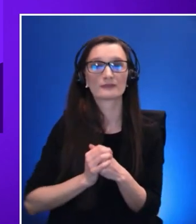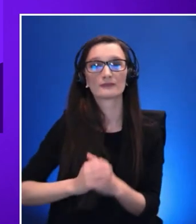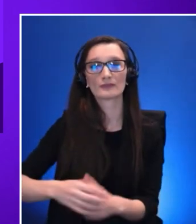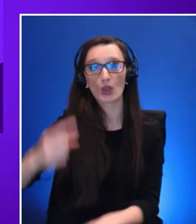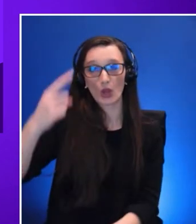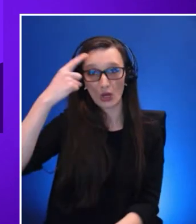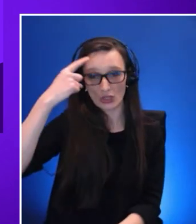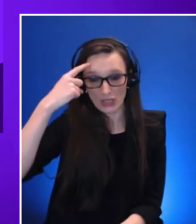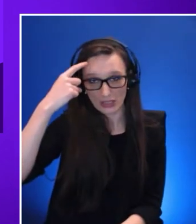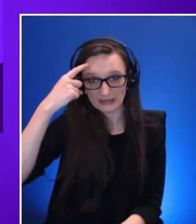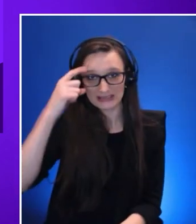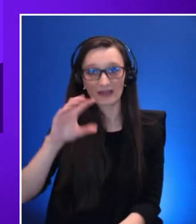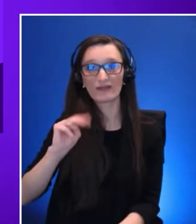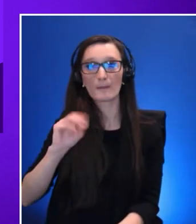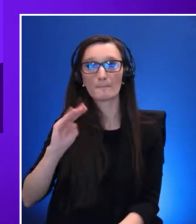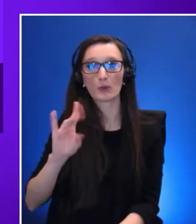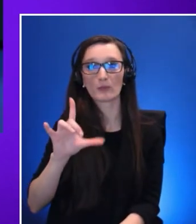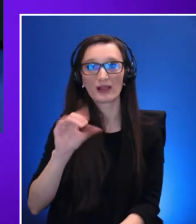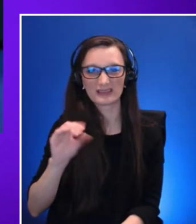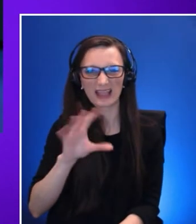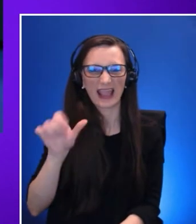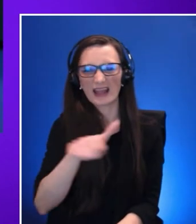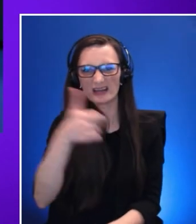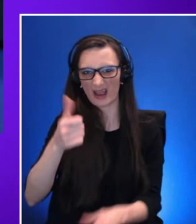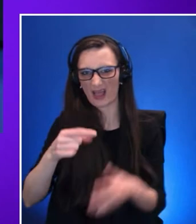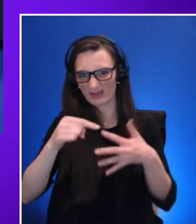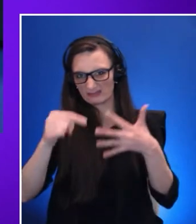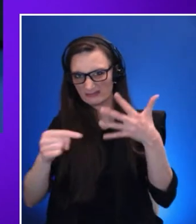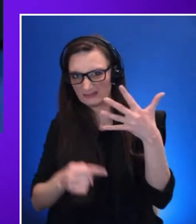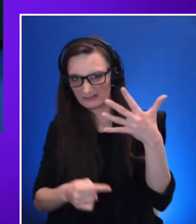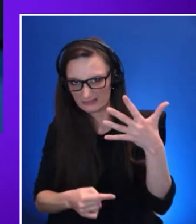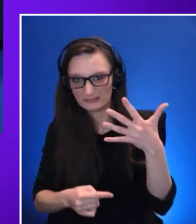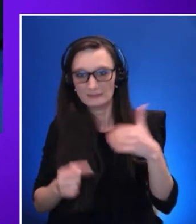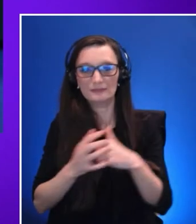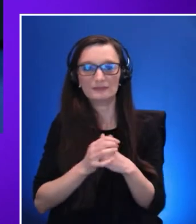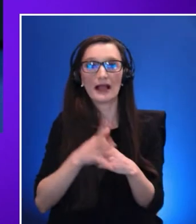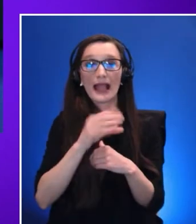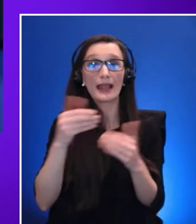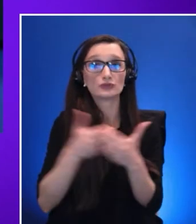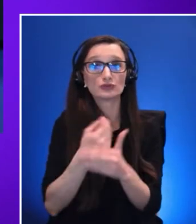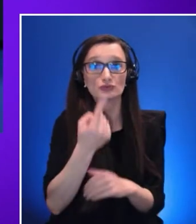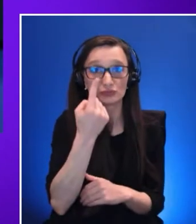areas that we know we exist, or even new ones, because of the use of this new technology.